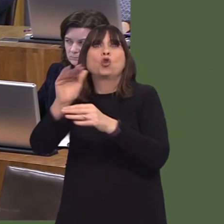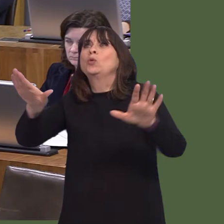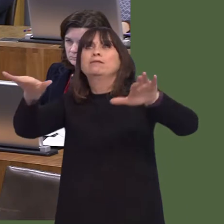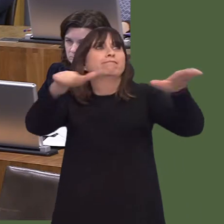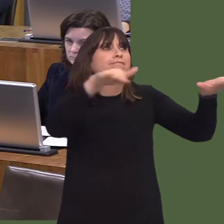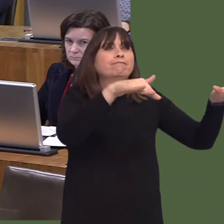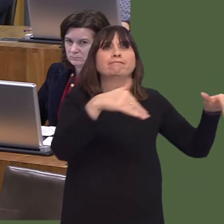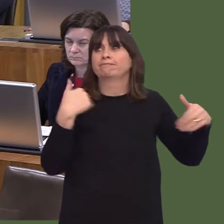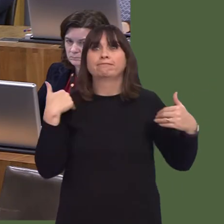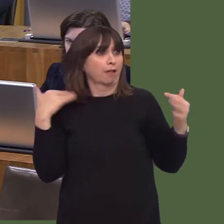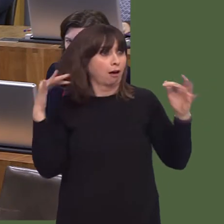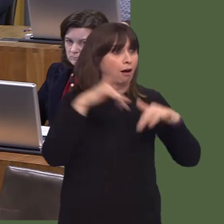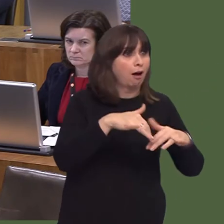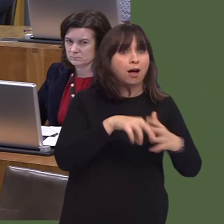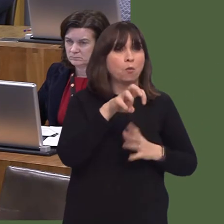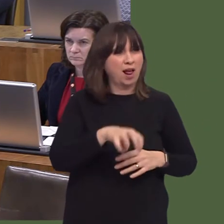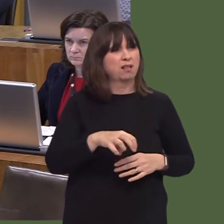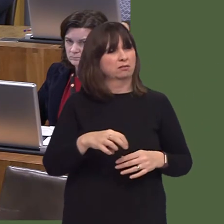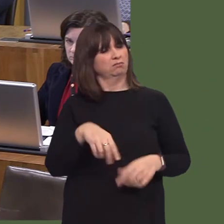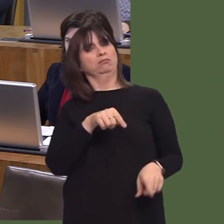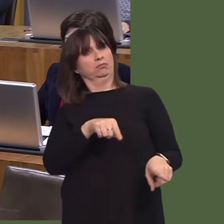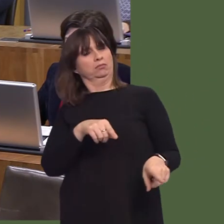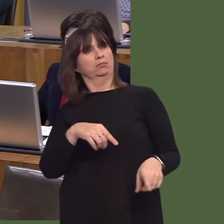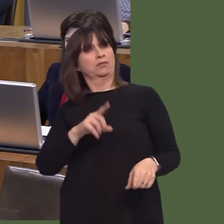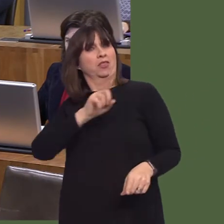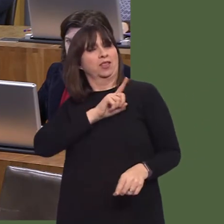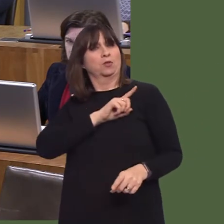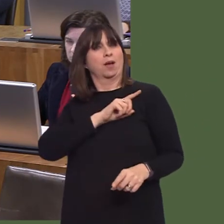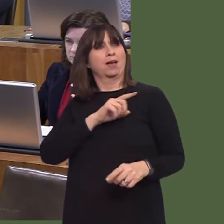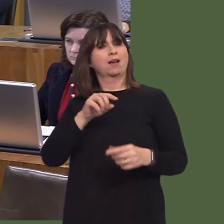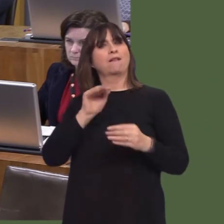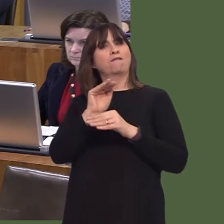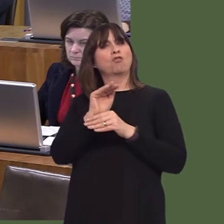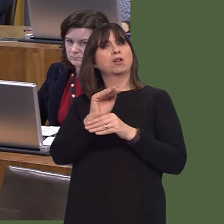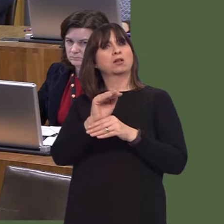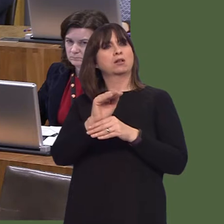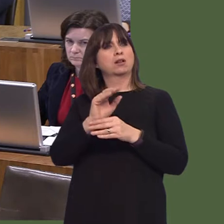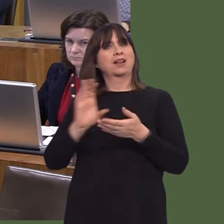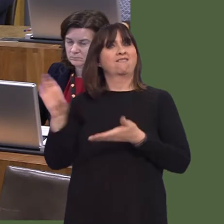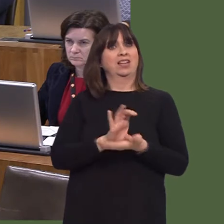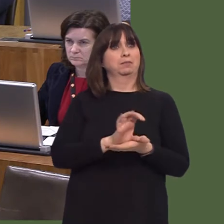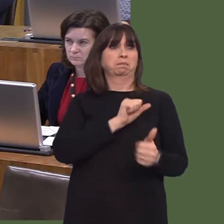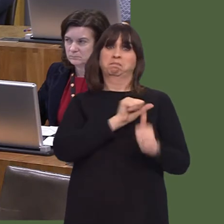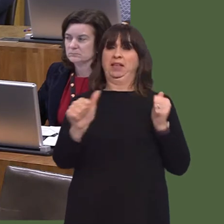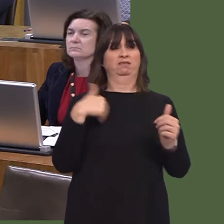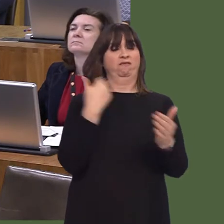from people who would charge them a great deal for borrowing that money? It is true to say that there is more potential in credit unions.